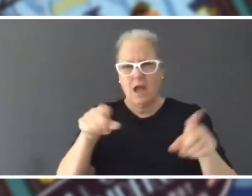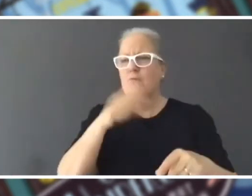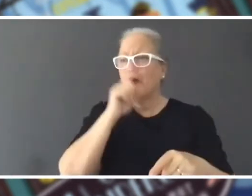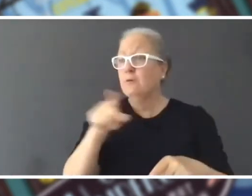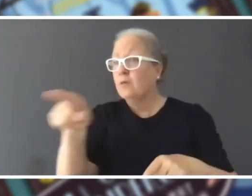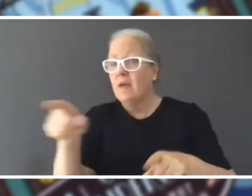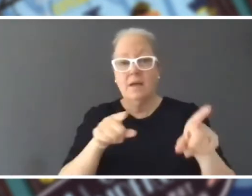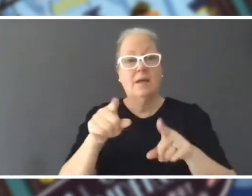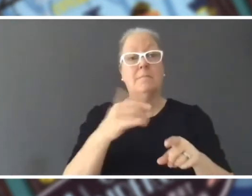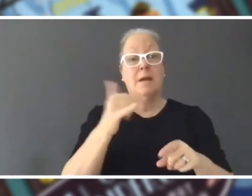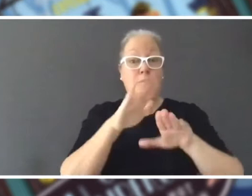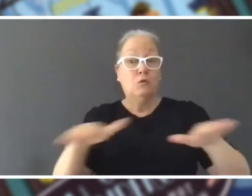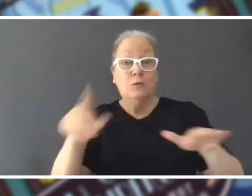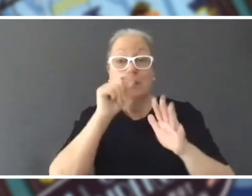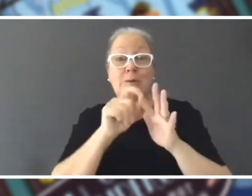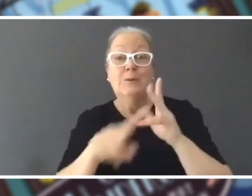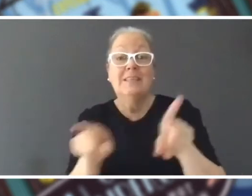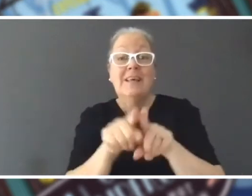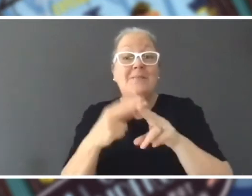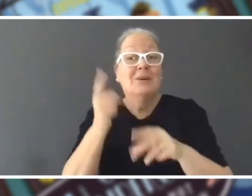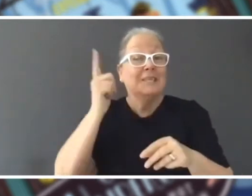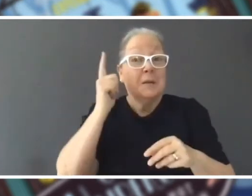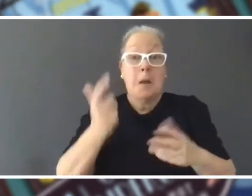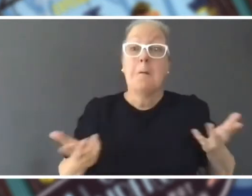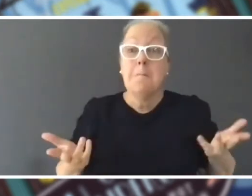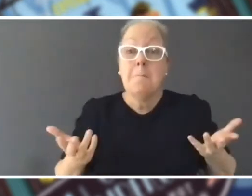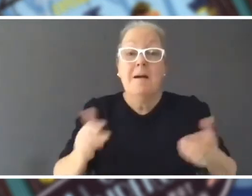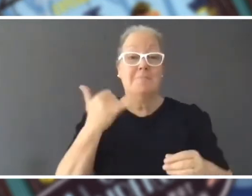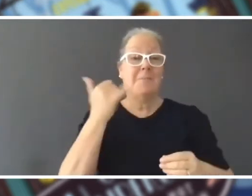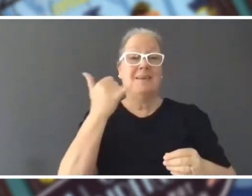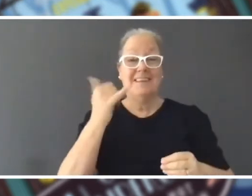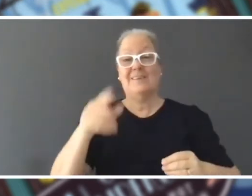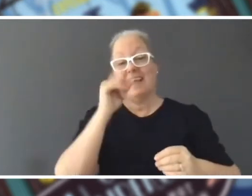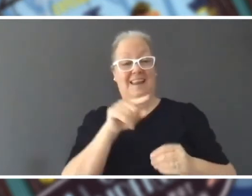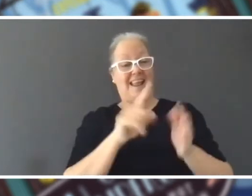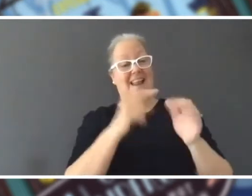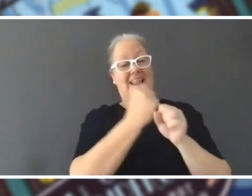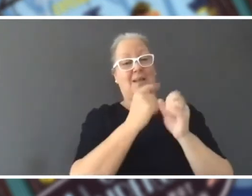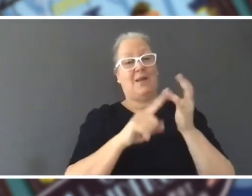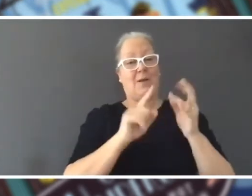could do that at home for their teachers have to get this in for this Lego figure by tomorrow. Mat: Make your friends, make your teachers, make anyone